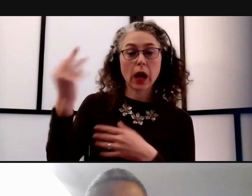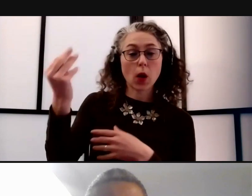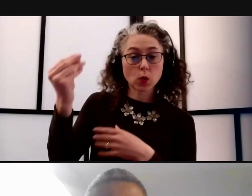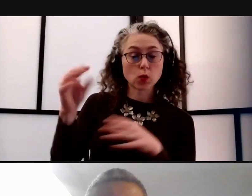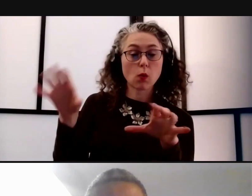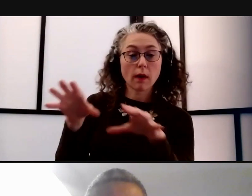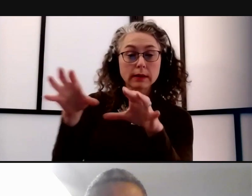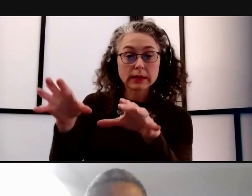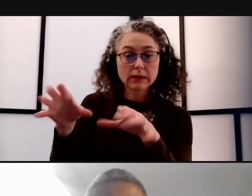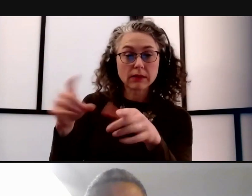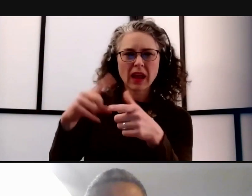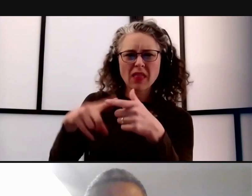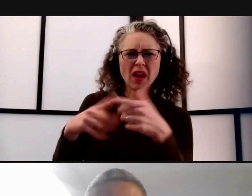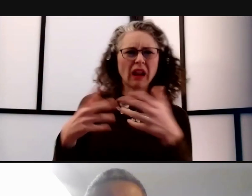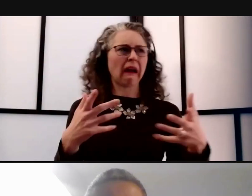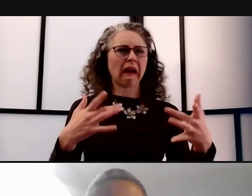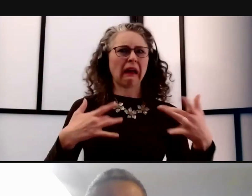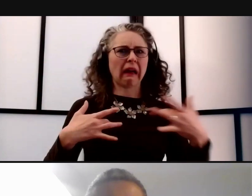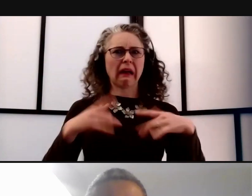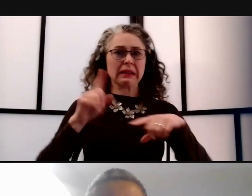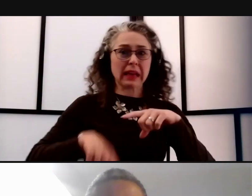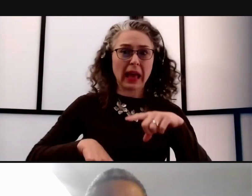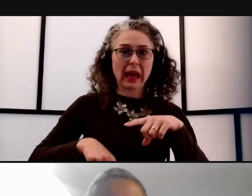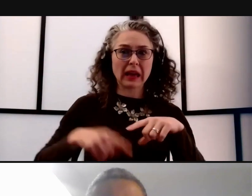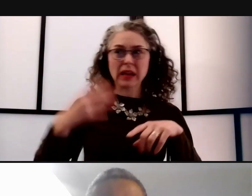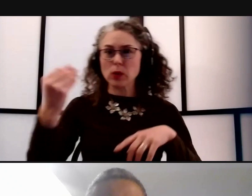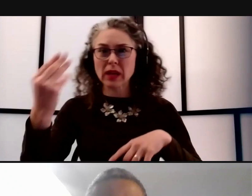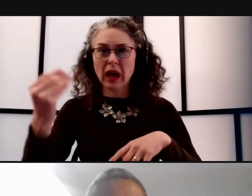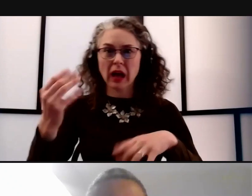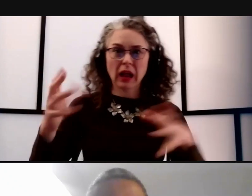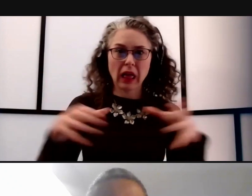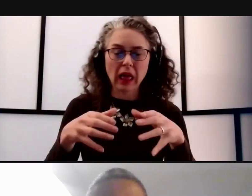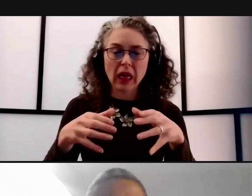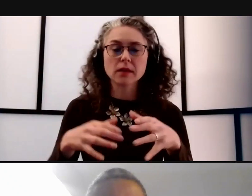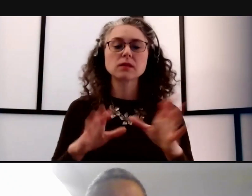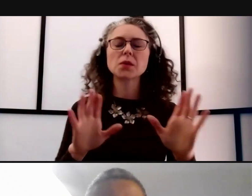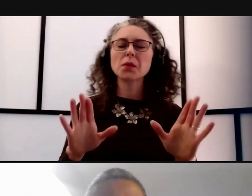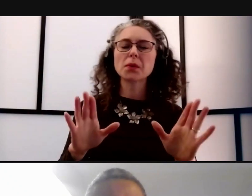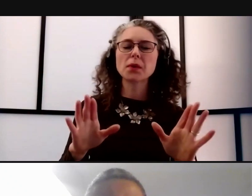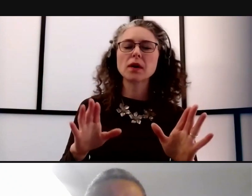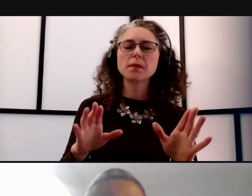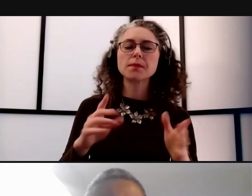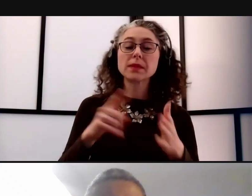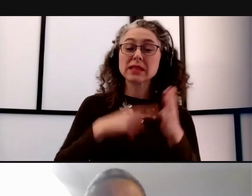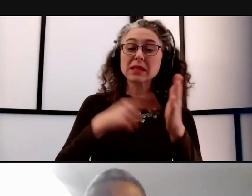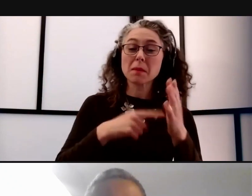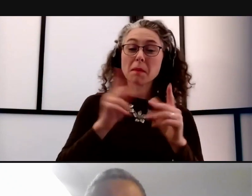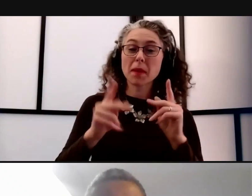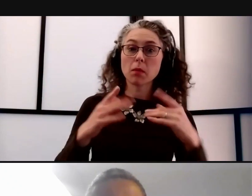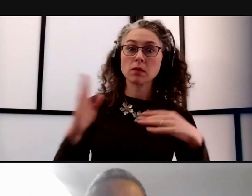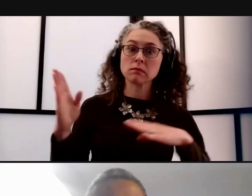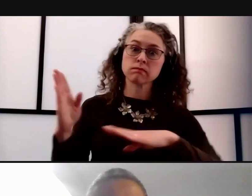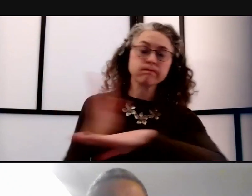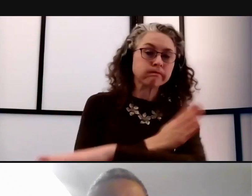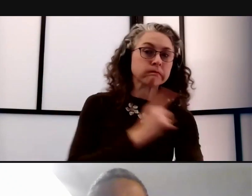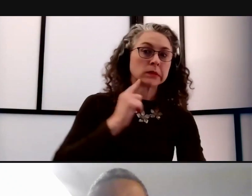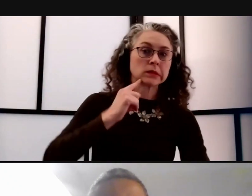that maybe they couldn't do it. And so I worry that there's like excessive worry sometimes, and that people aren't doing the things